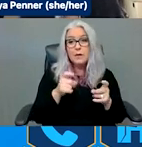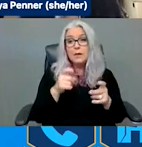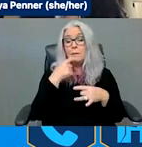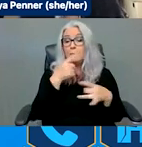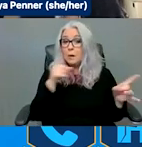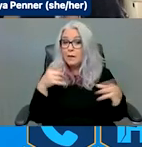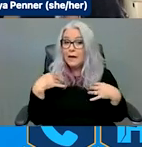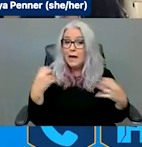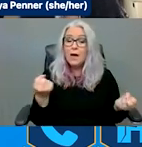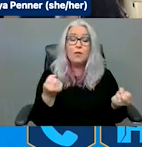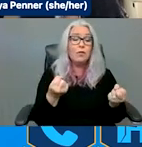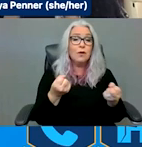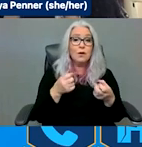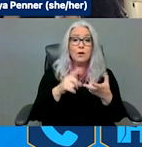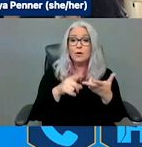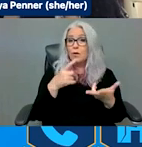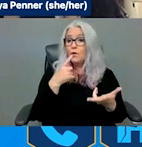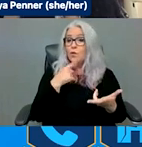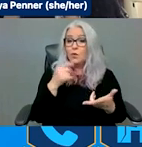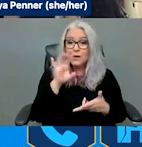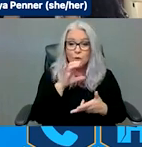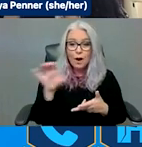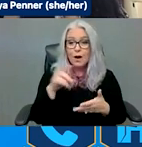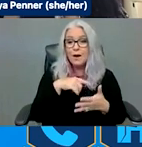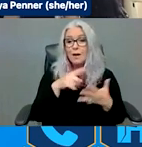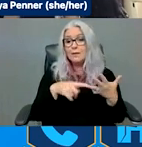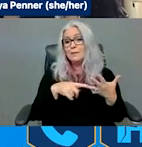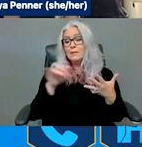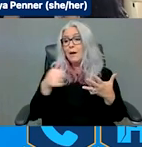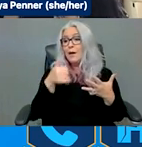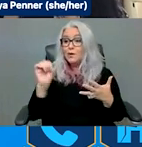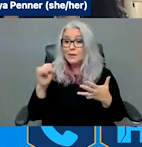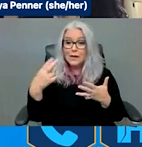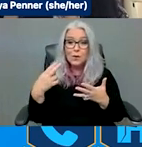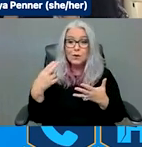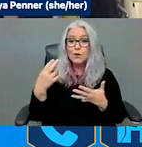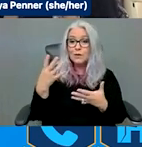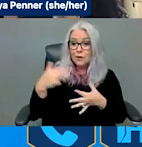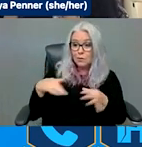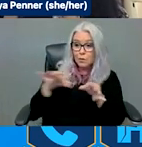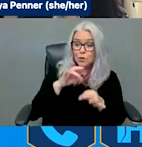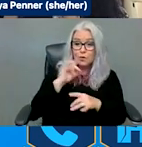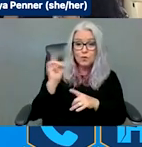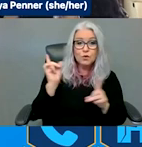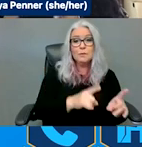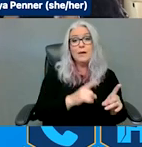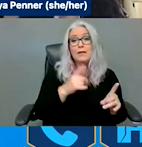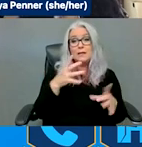Red Cross, other stakeholders that play a vital role within response and recovery like transportation companies,